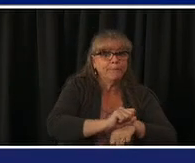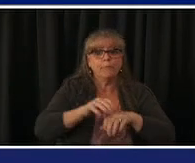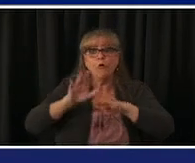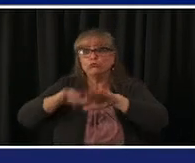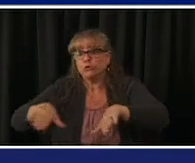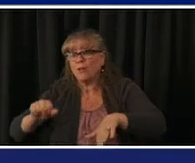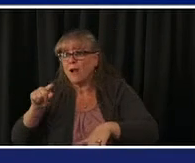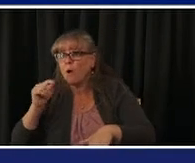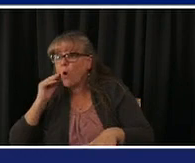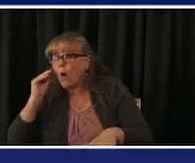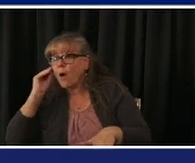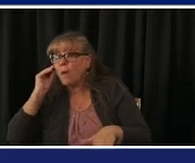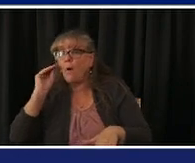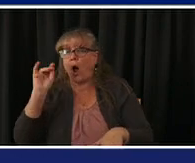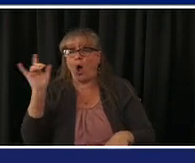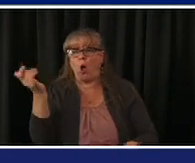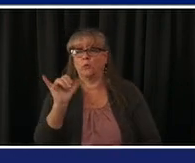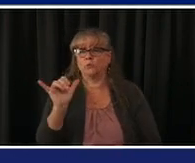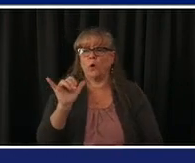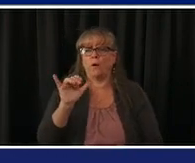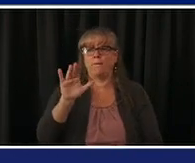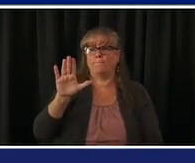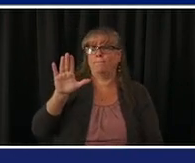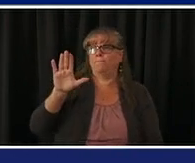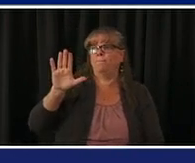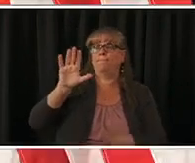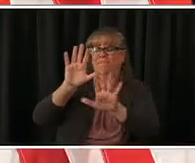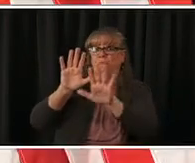important part of that i'm going to turn it over to brigadier general sherman to provide an update